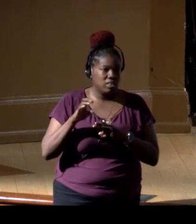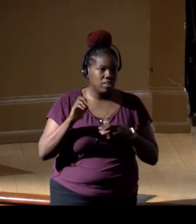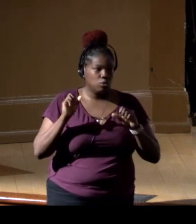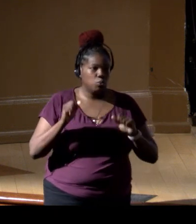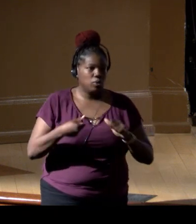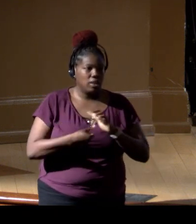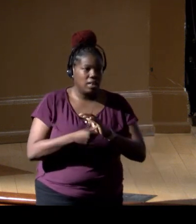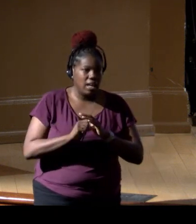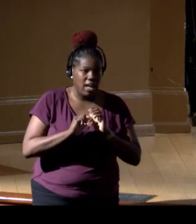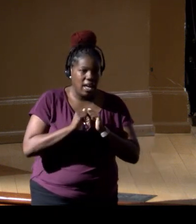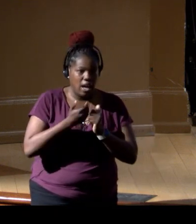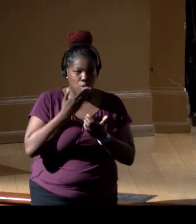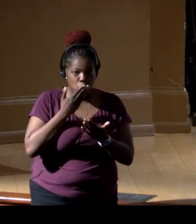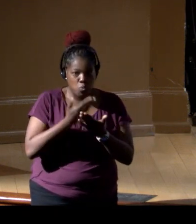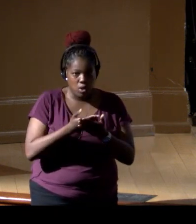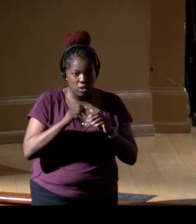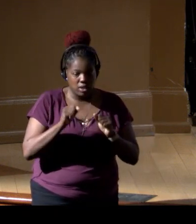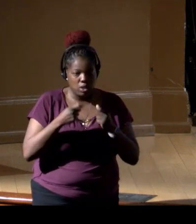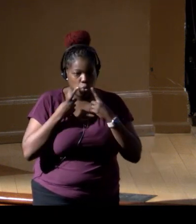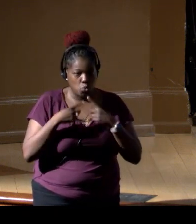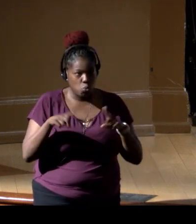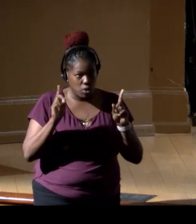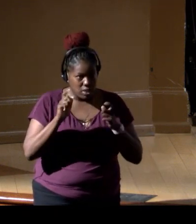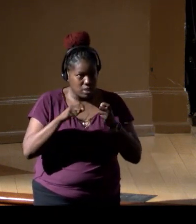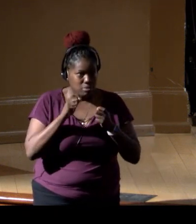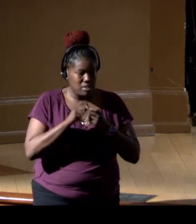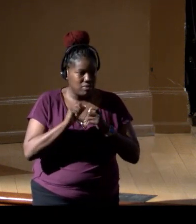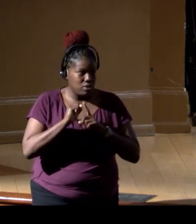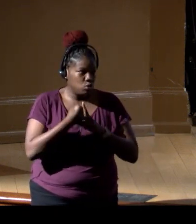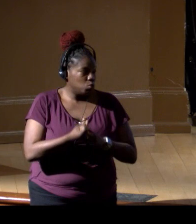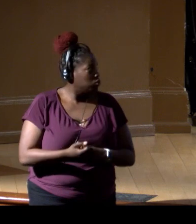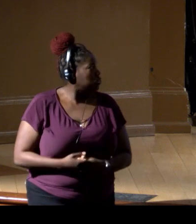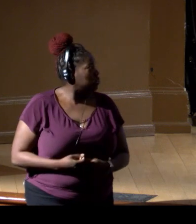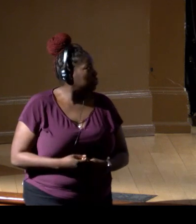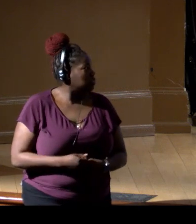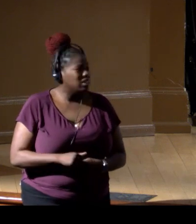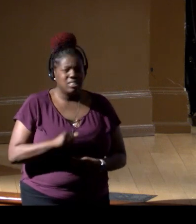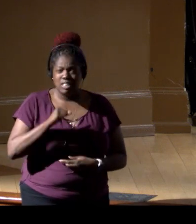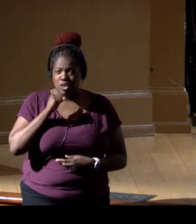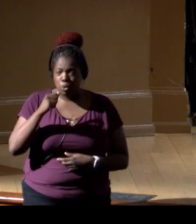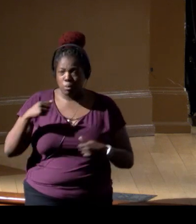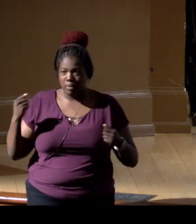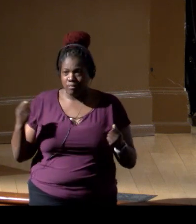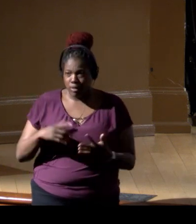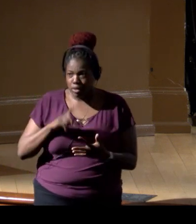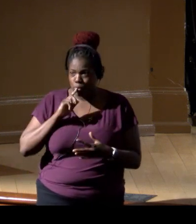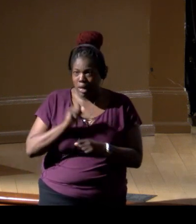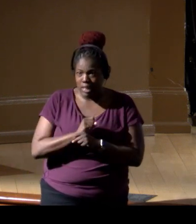how well this can work in these certain circumstances. Yeah, and don't be afraid to actually try.